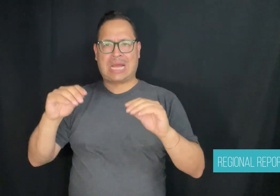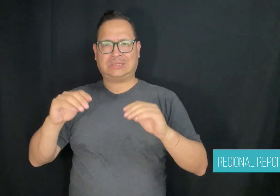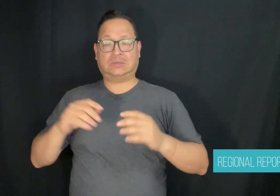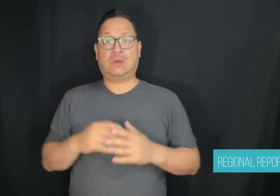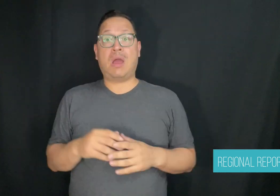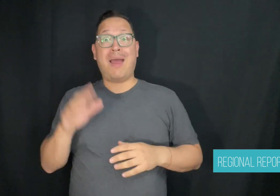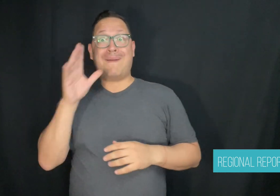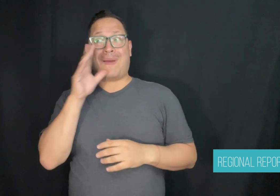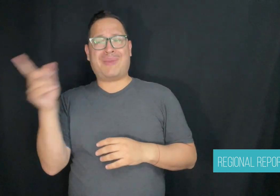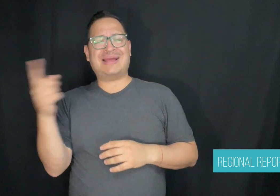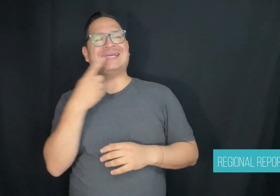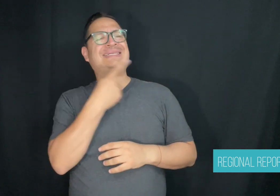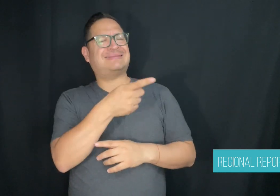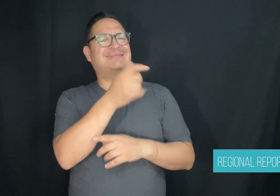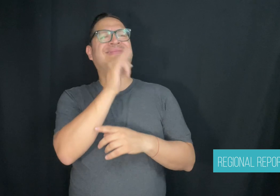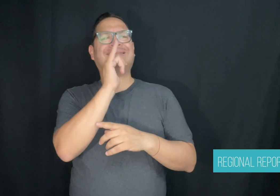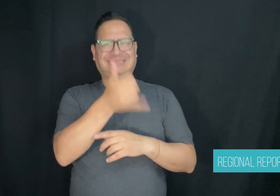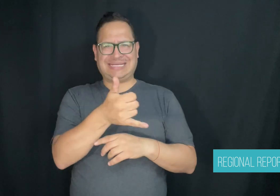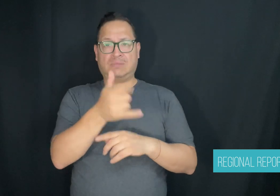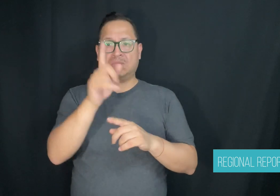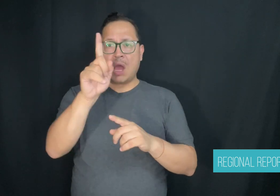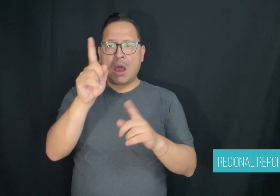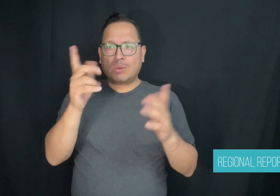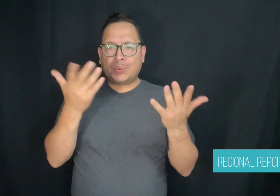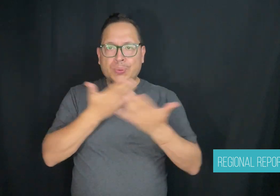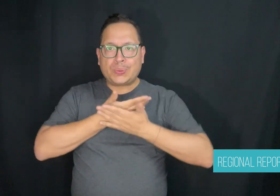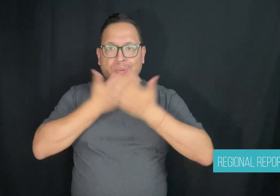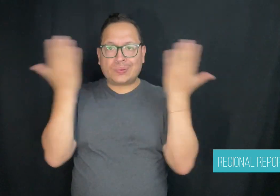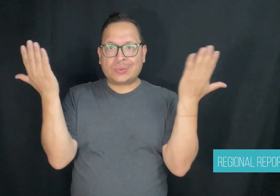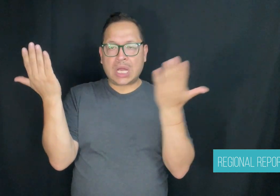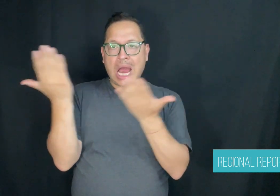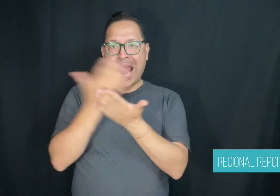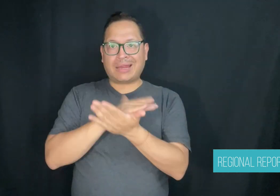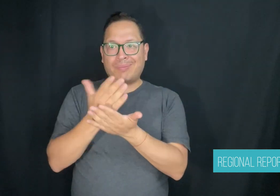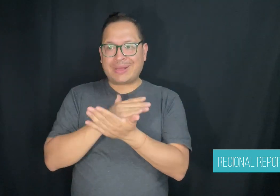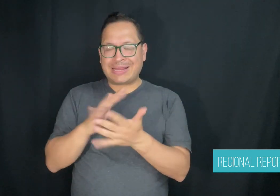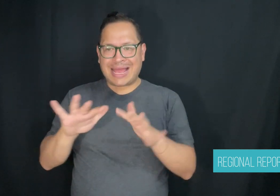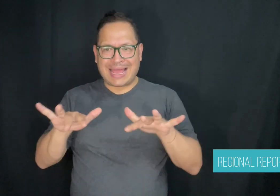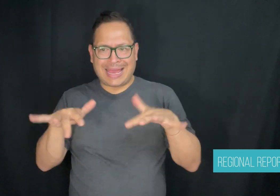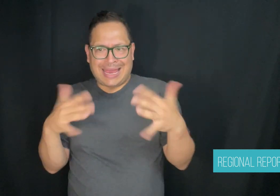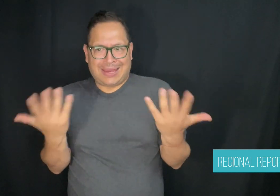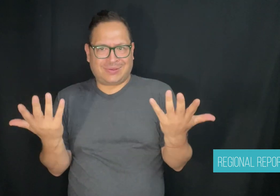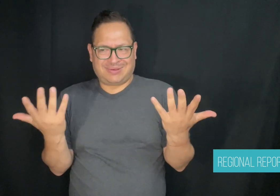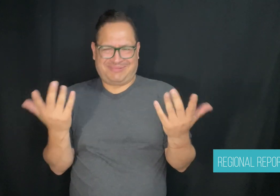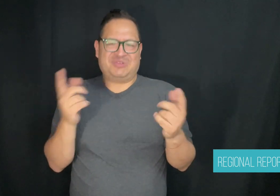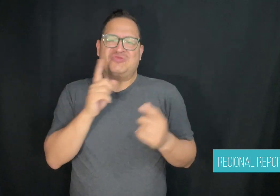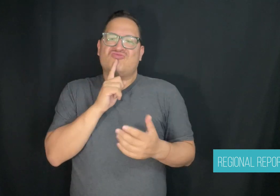she said. "I don't support that at all, so she won't go to school".